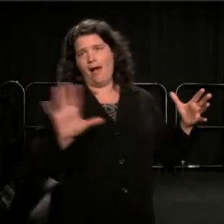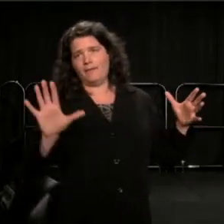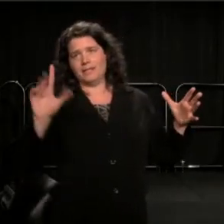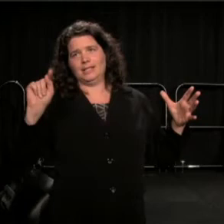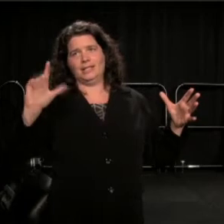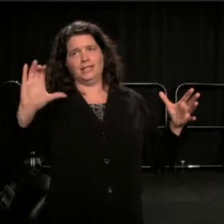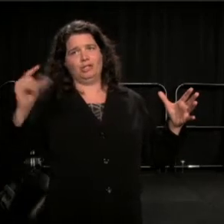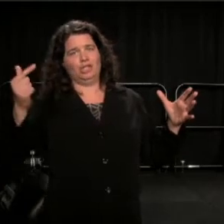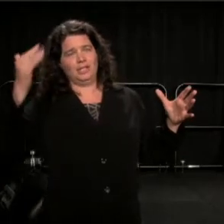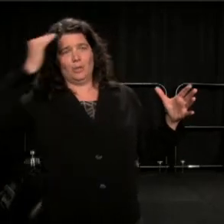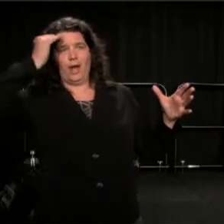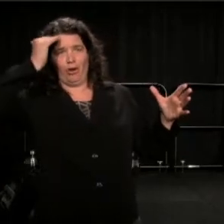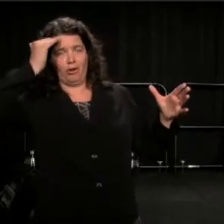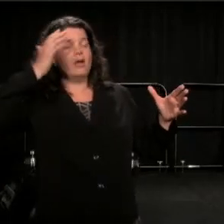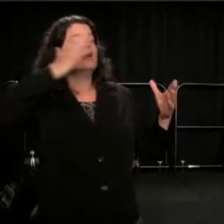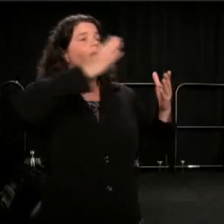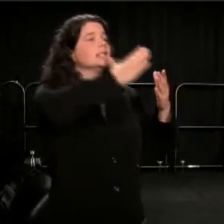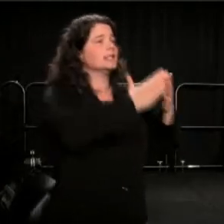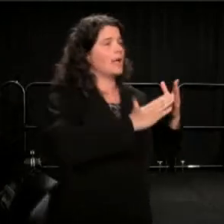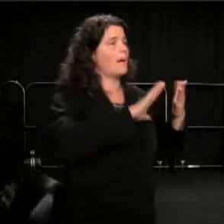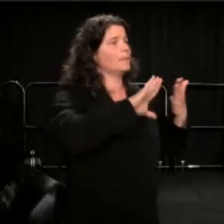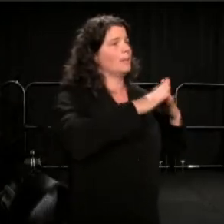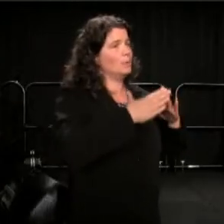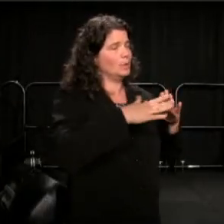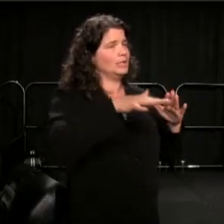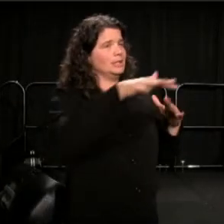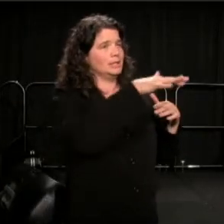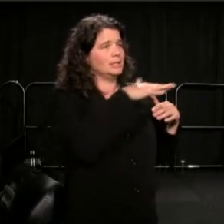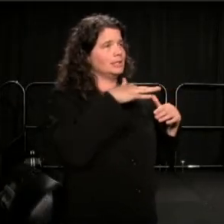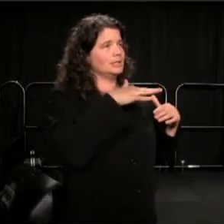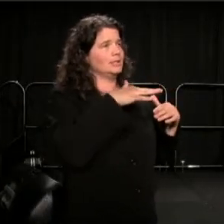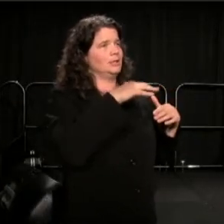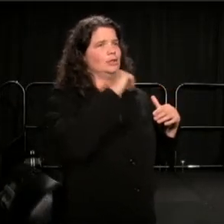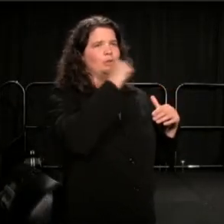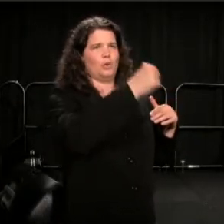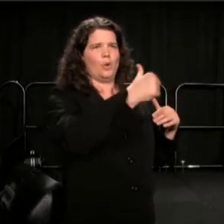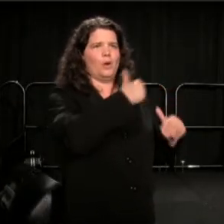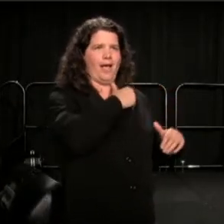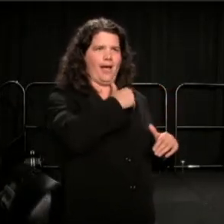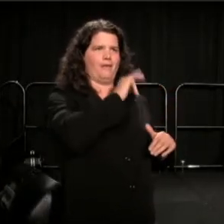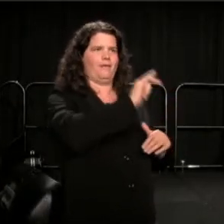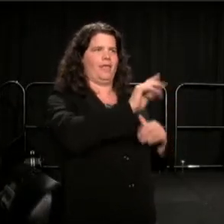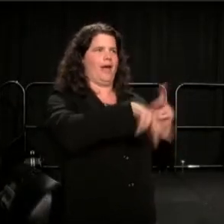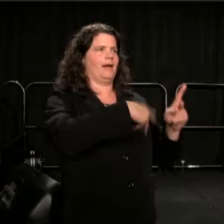some communities do not have, these experiences or these facilities,